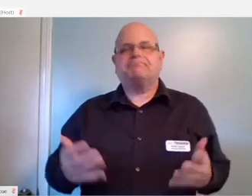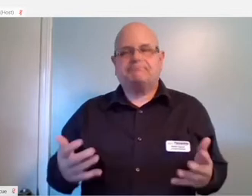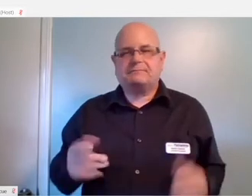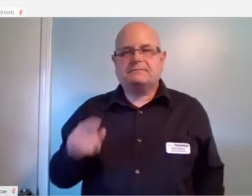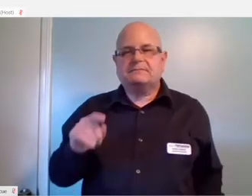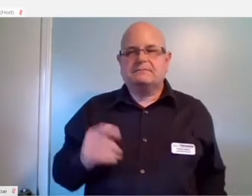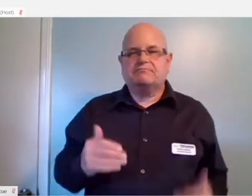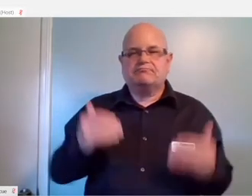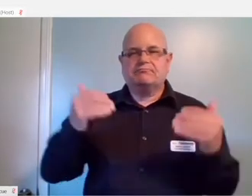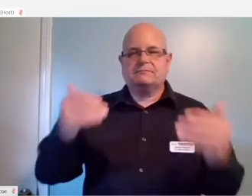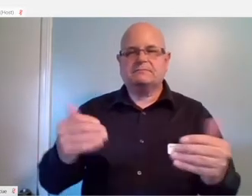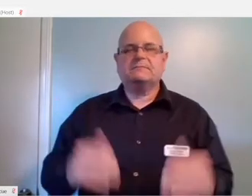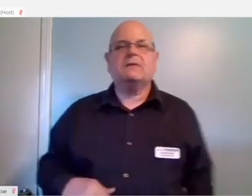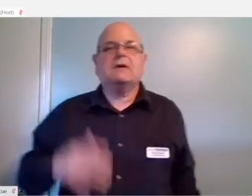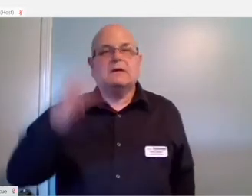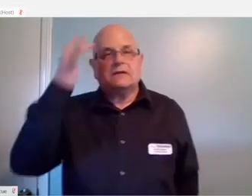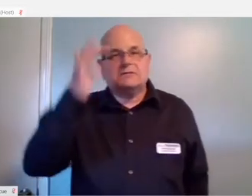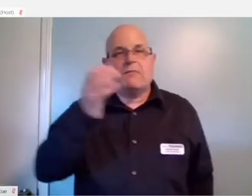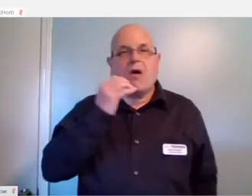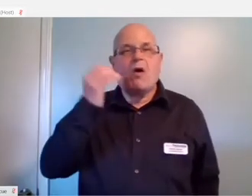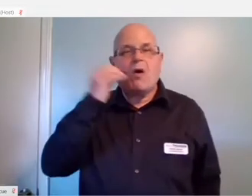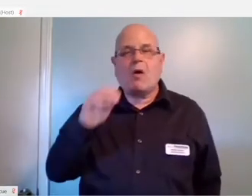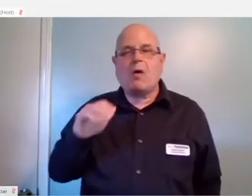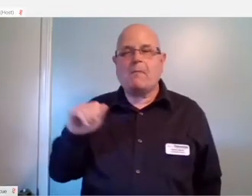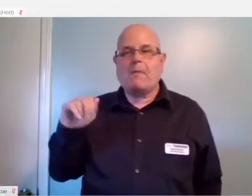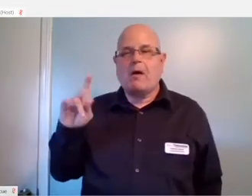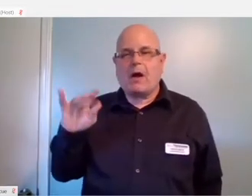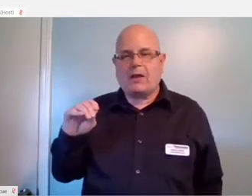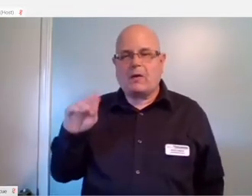Moving on to smart home audio visual equipment.